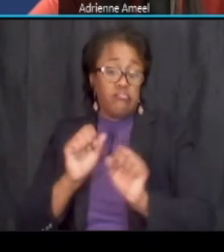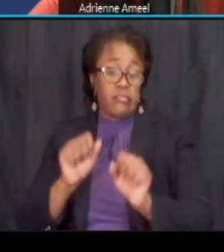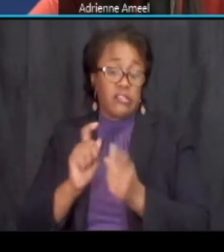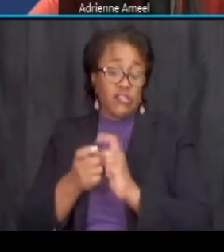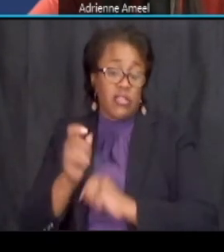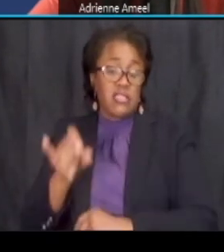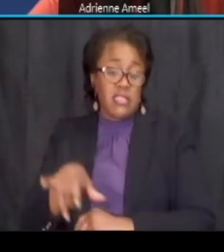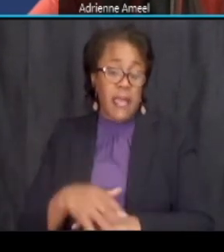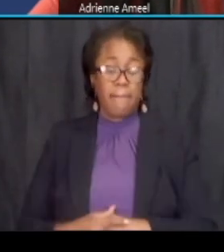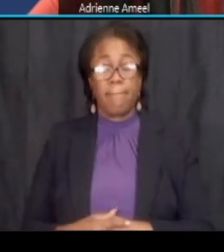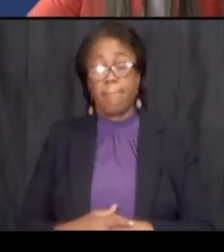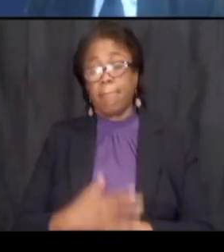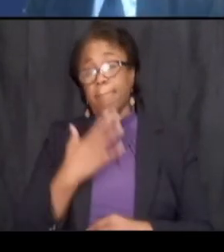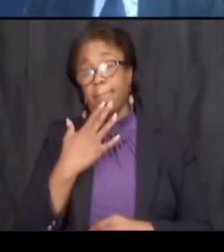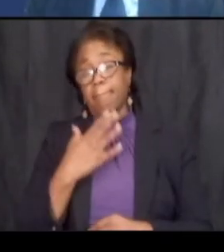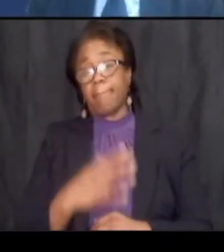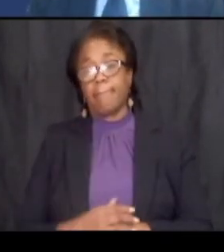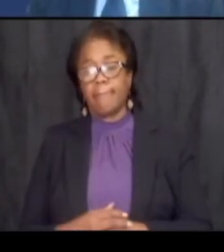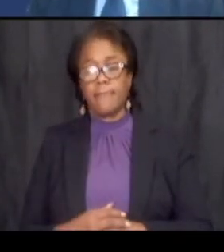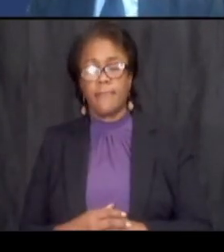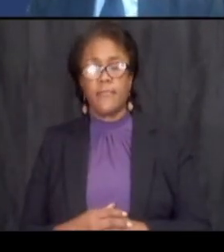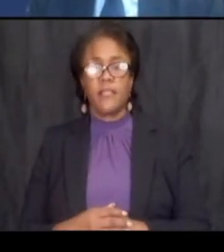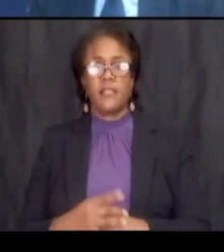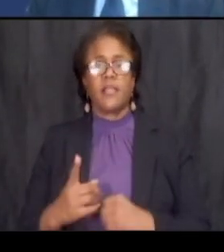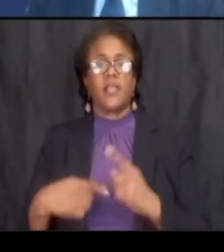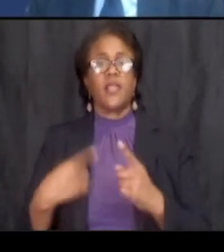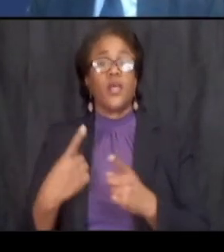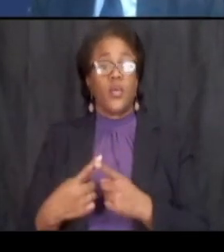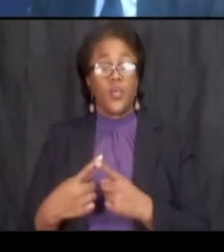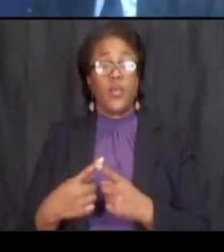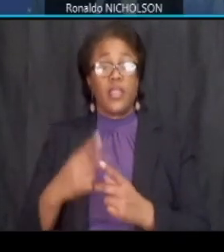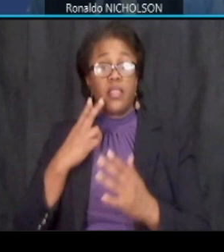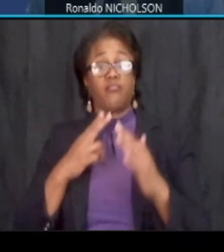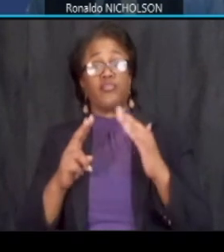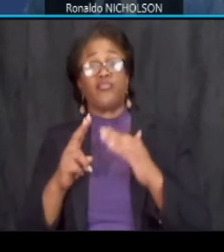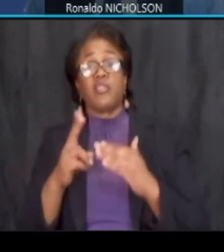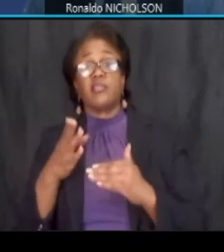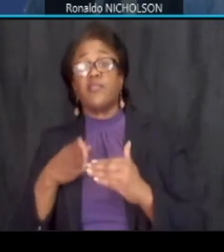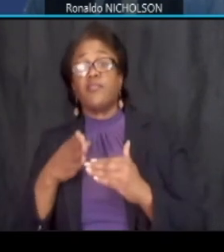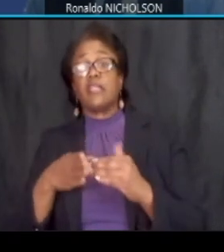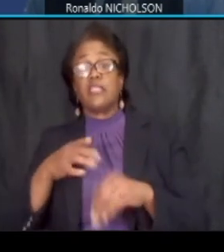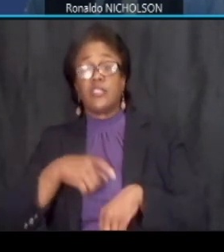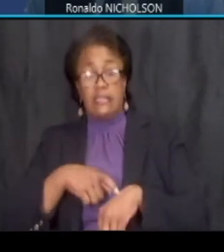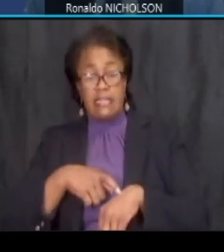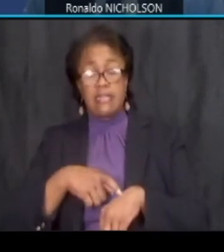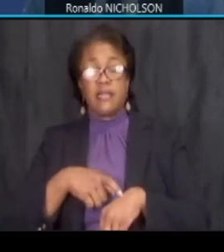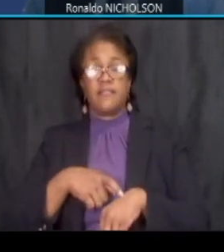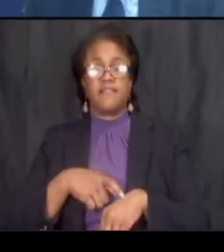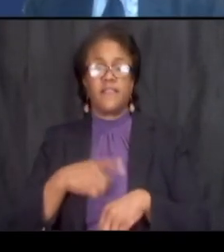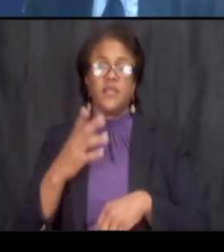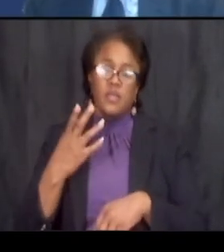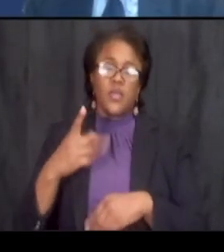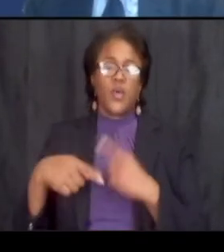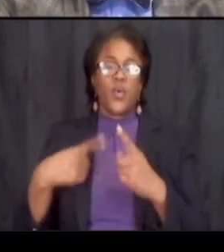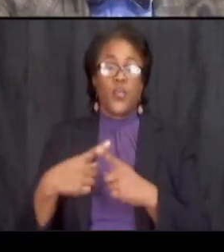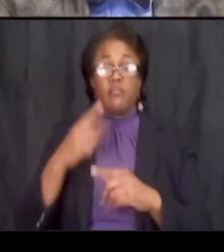thanks thanks when the product when the projected finish time when when the projected finished time